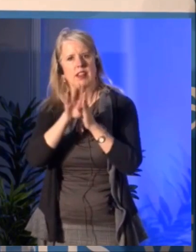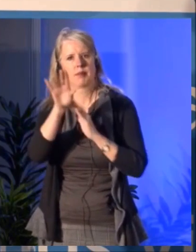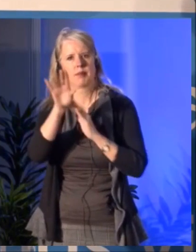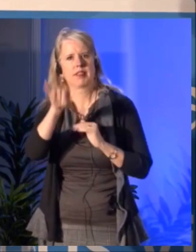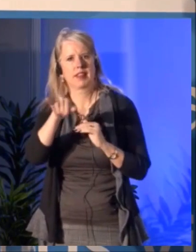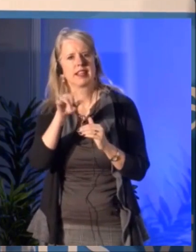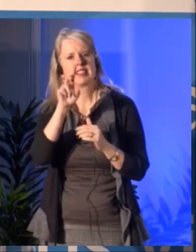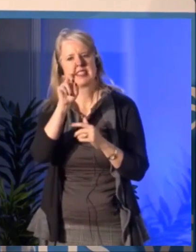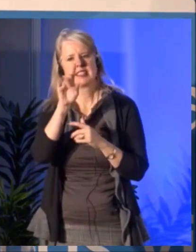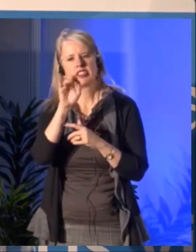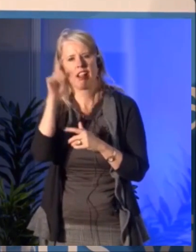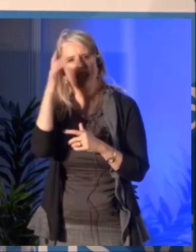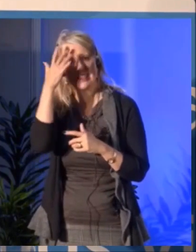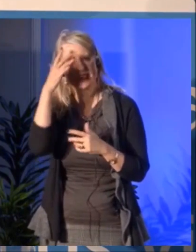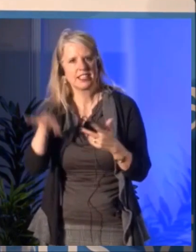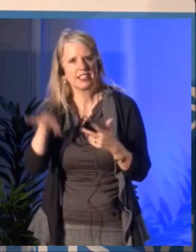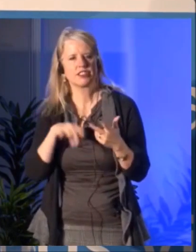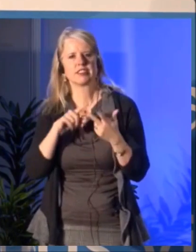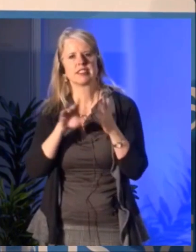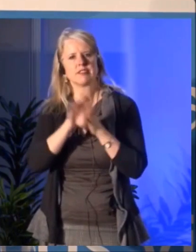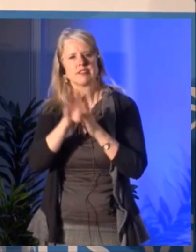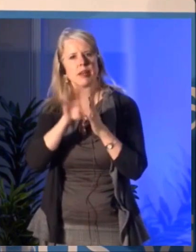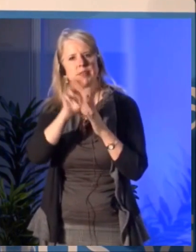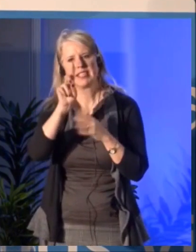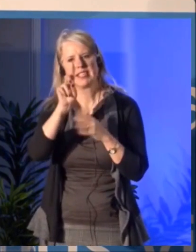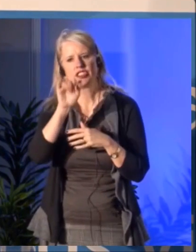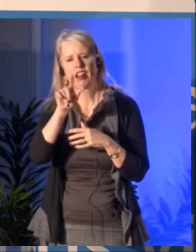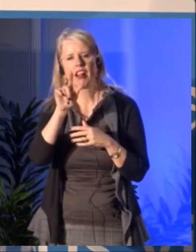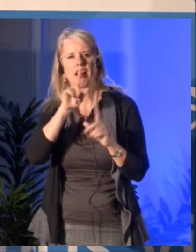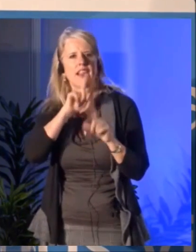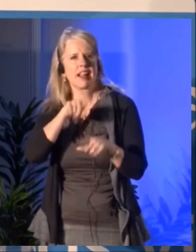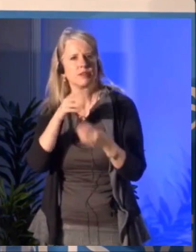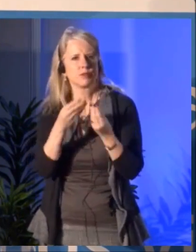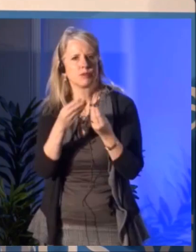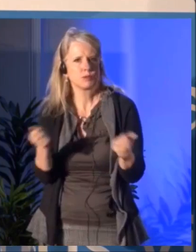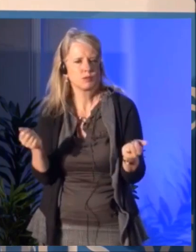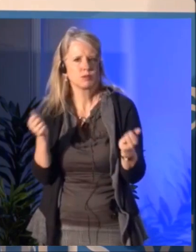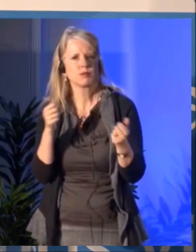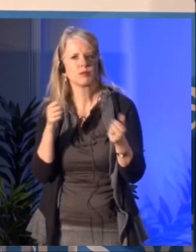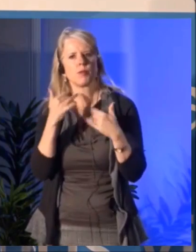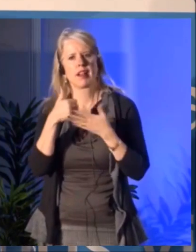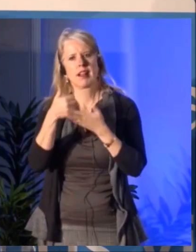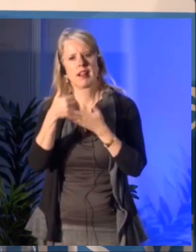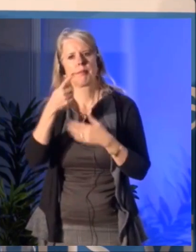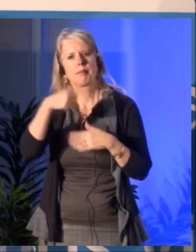80's style models to transform -- they need to transform I'm going to help them do that.